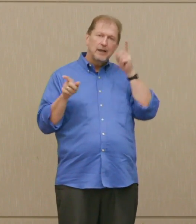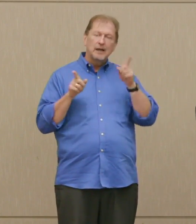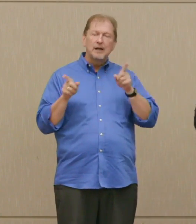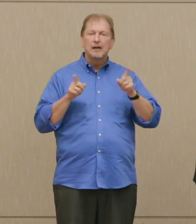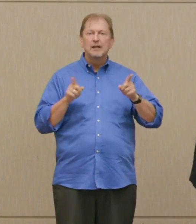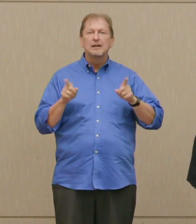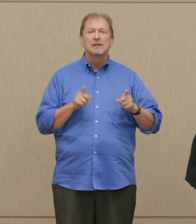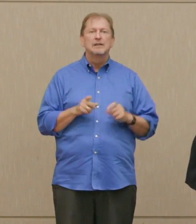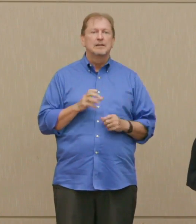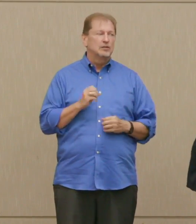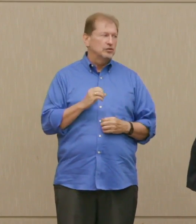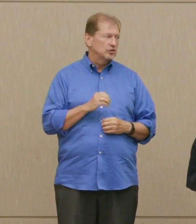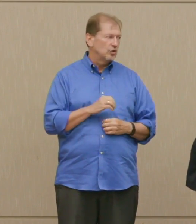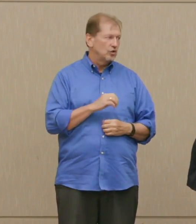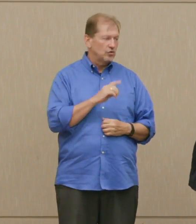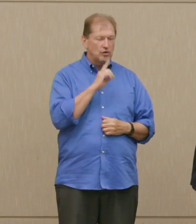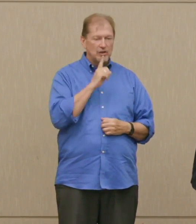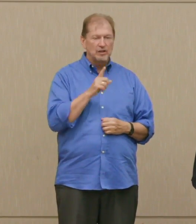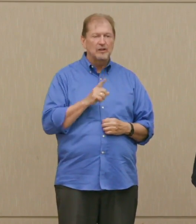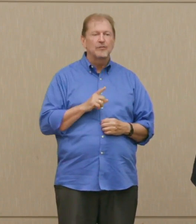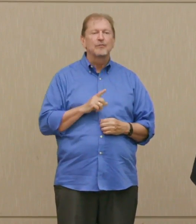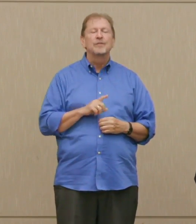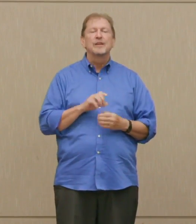Dr. Ellsberg: Yeah, in other words, the risk might conceivably go somewhat higher in the